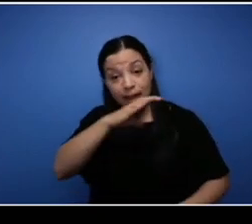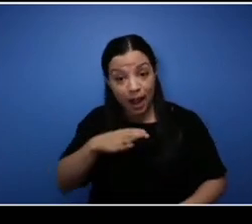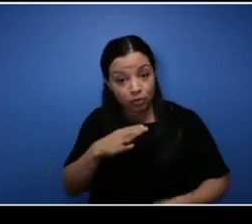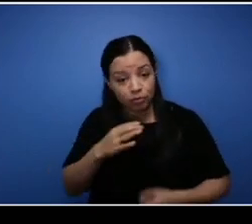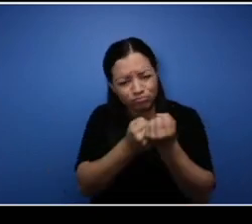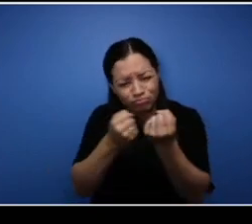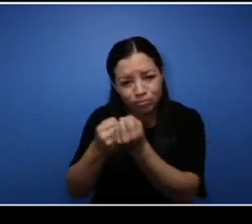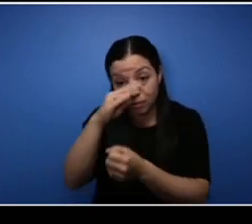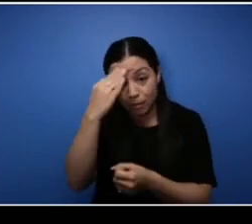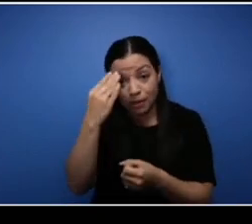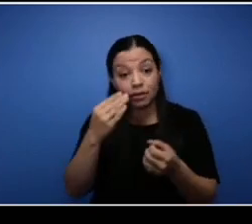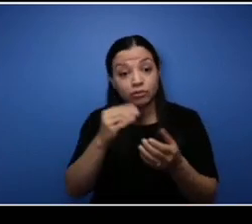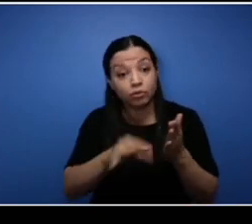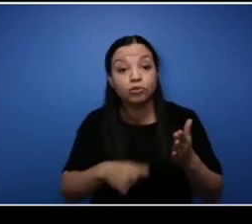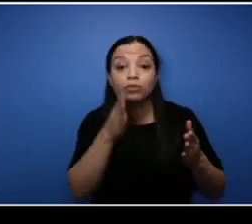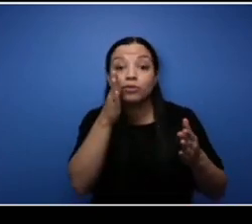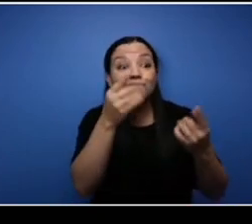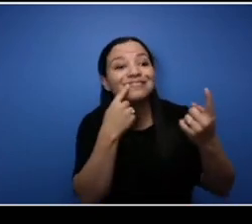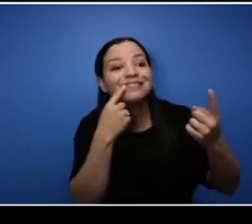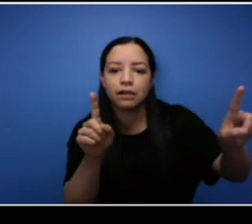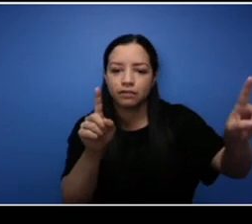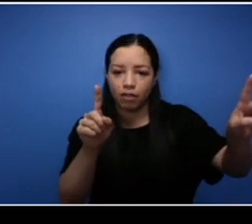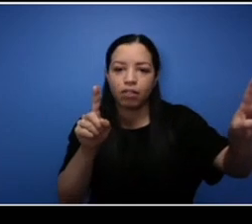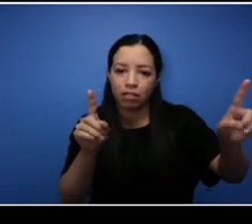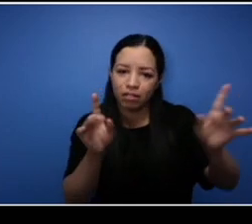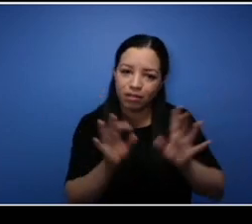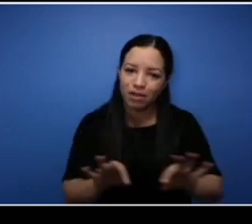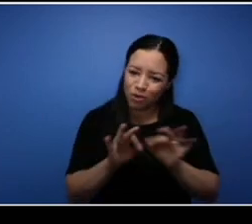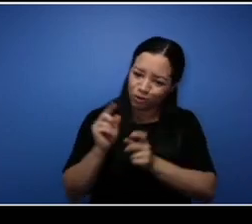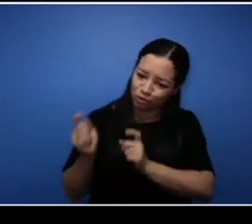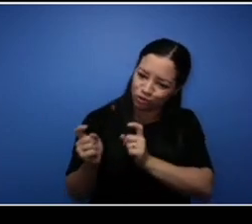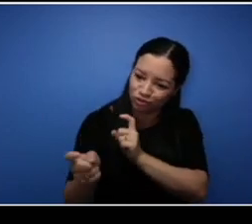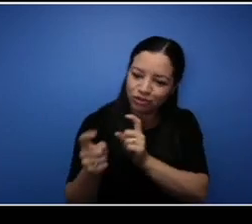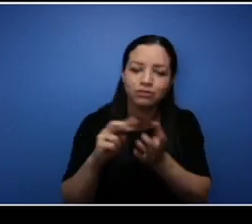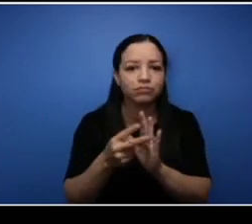success, we do want to do better in order to do different. Last thing I'll say, I promise